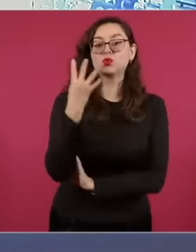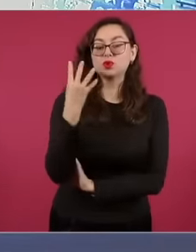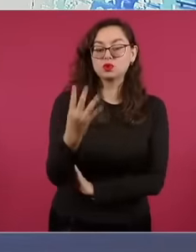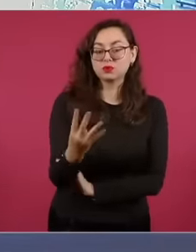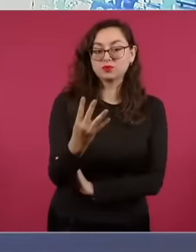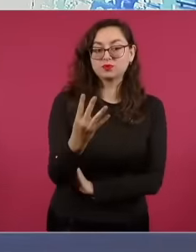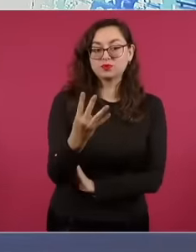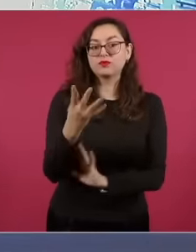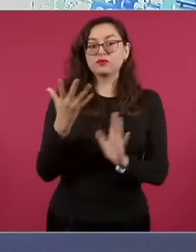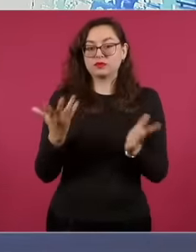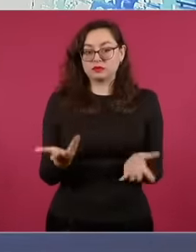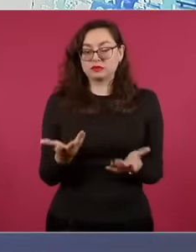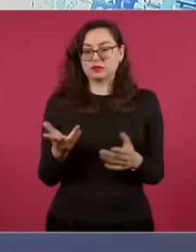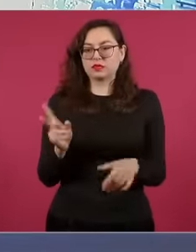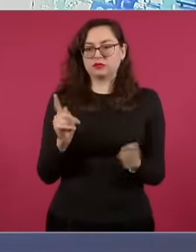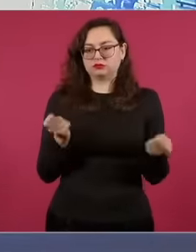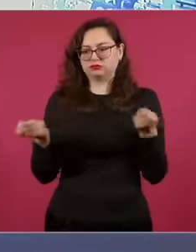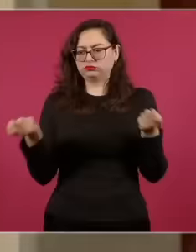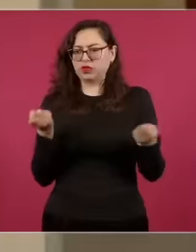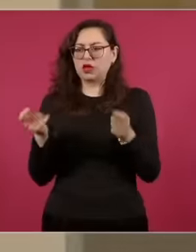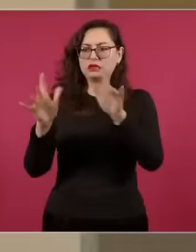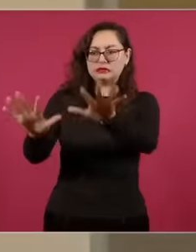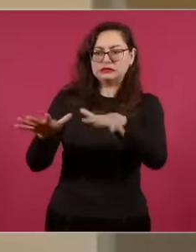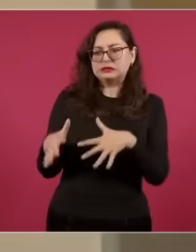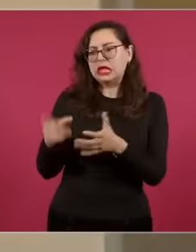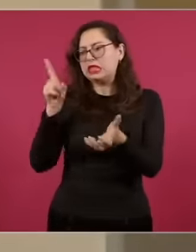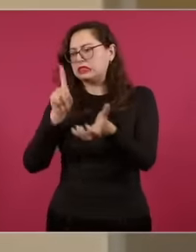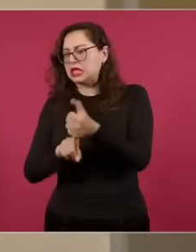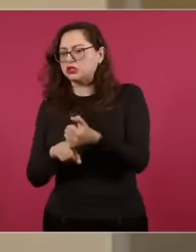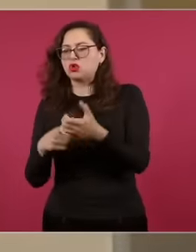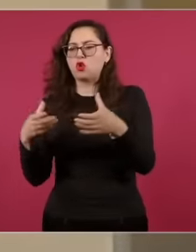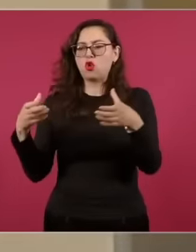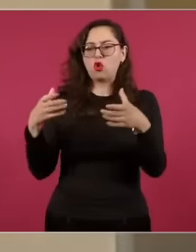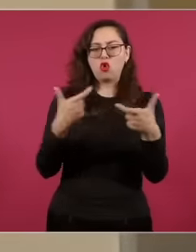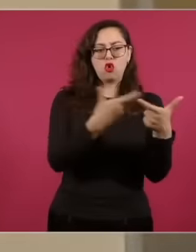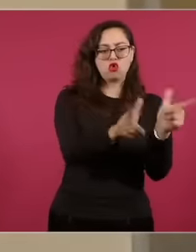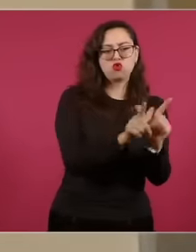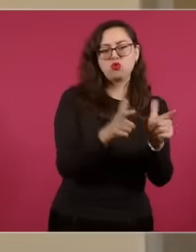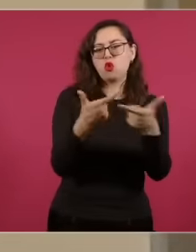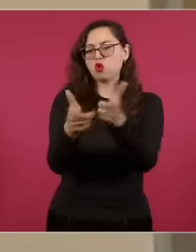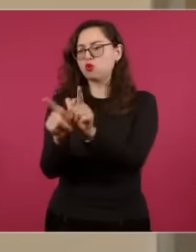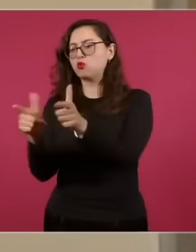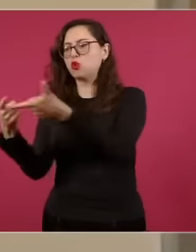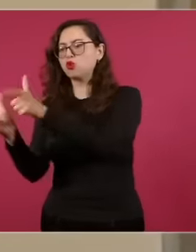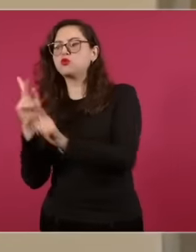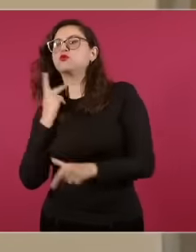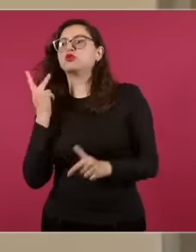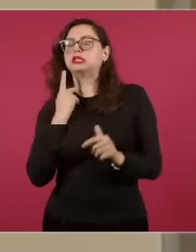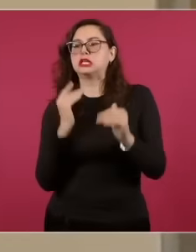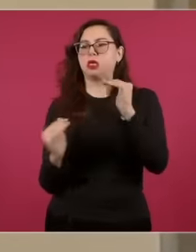overrepresentation, regulates that no party is overrepresented, establishes two